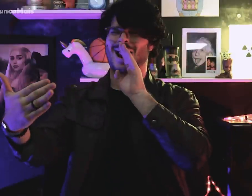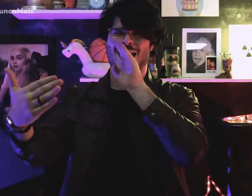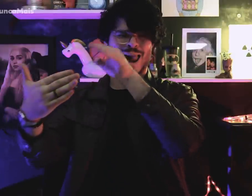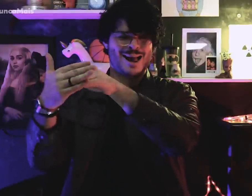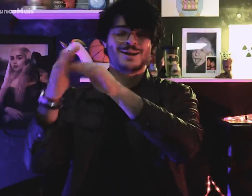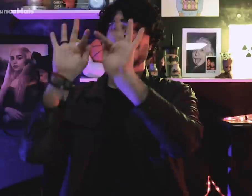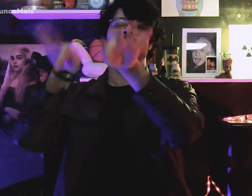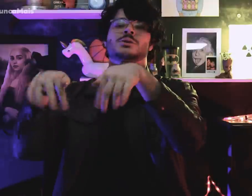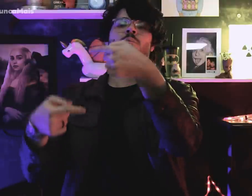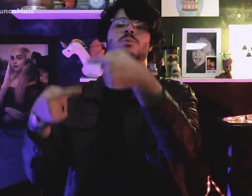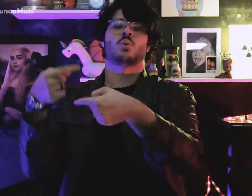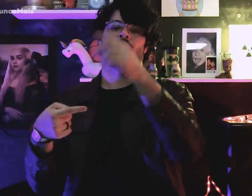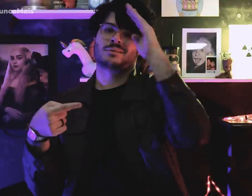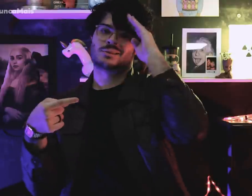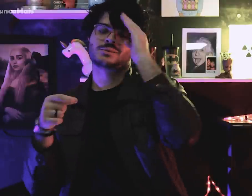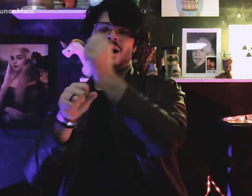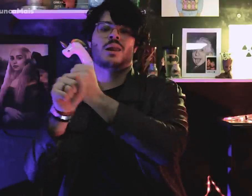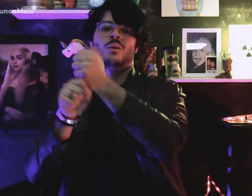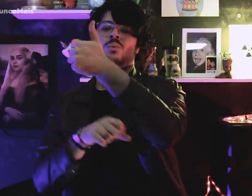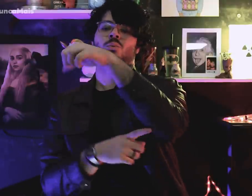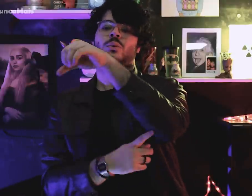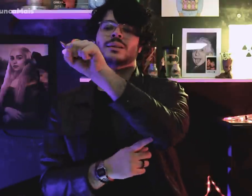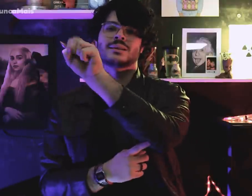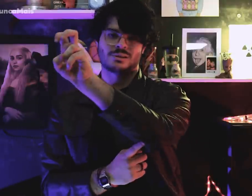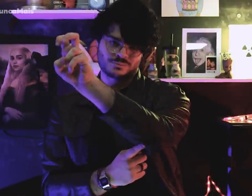until the end of the military dictatorship in 1985.